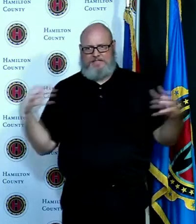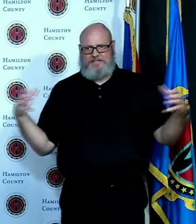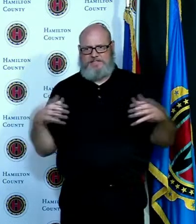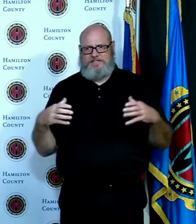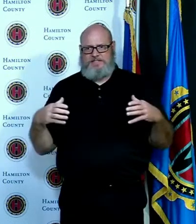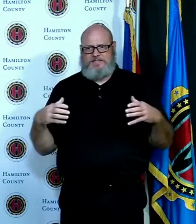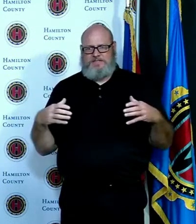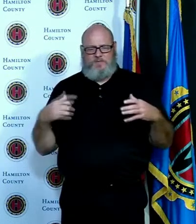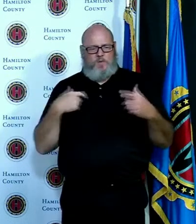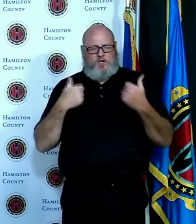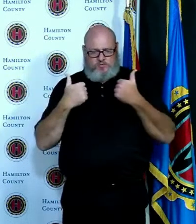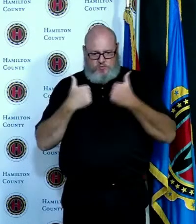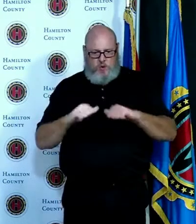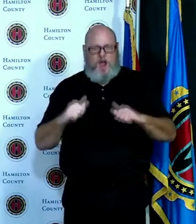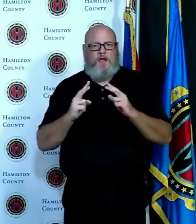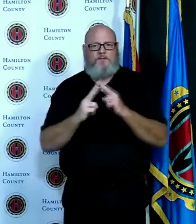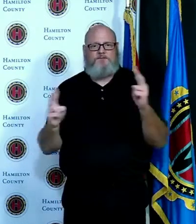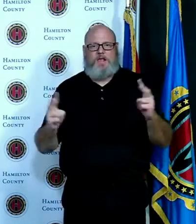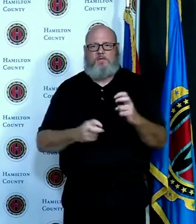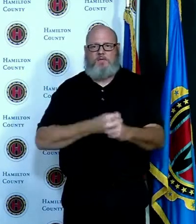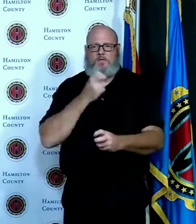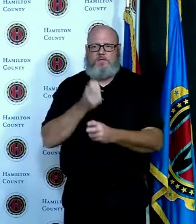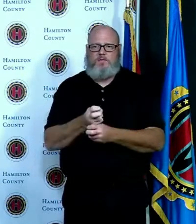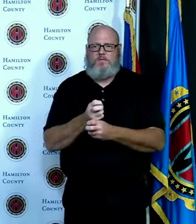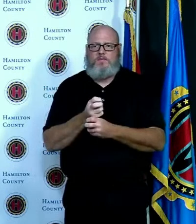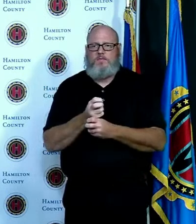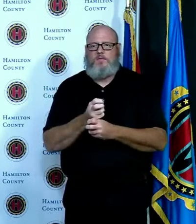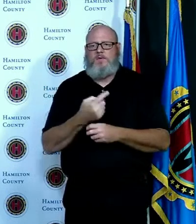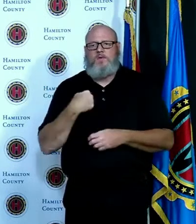that we do not have to take dramatic measures